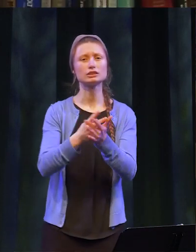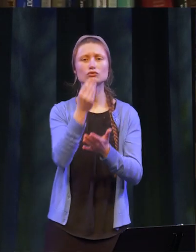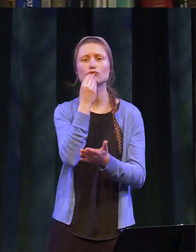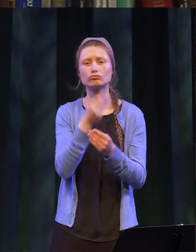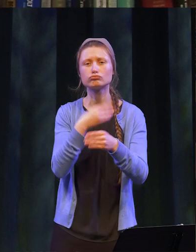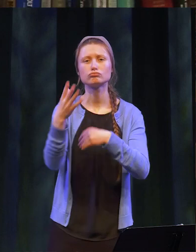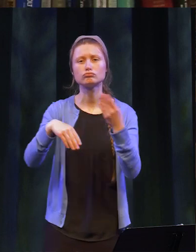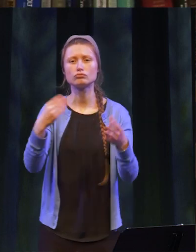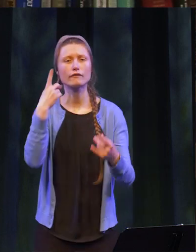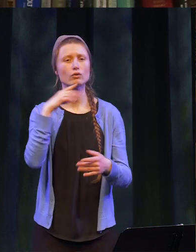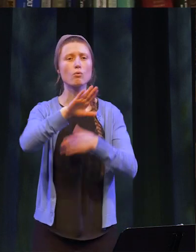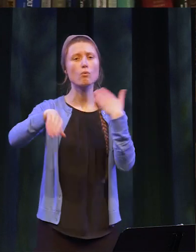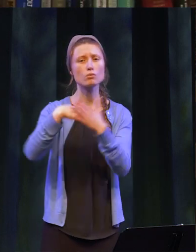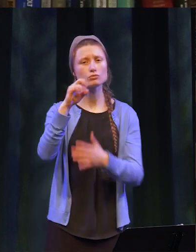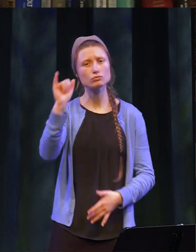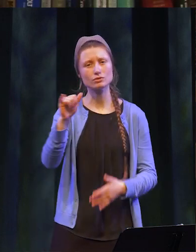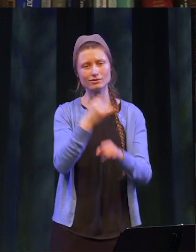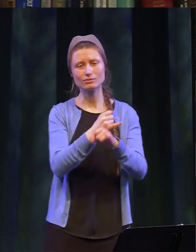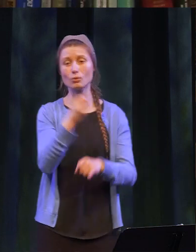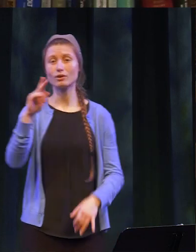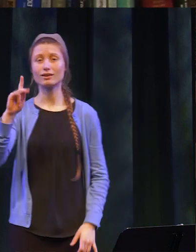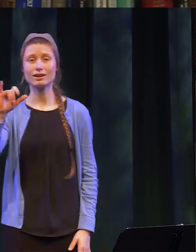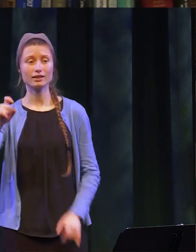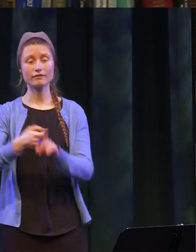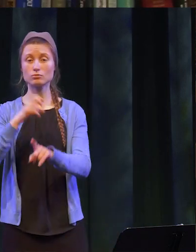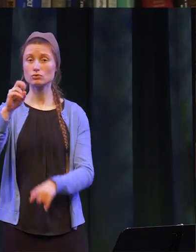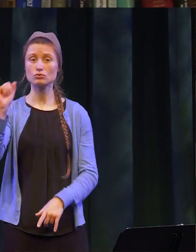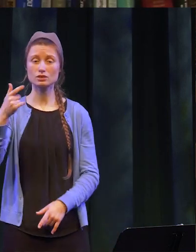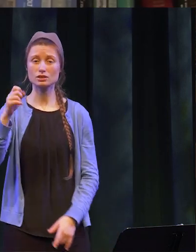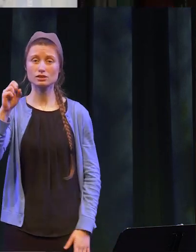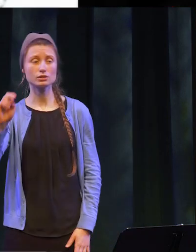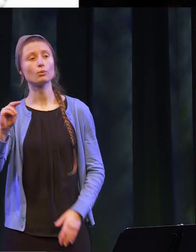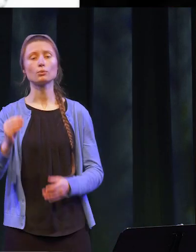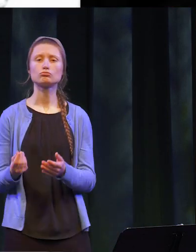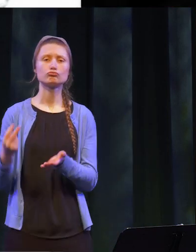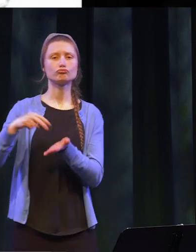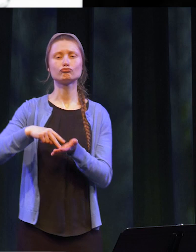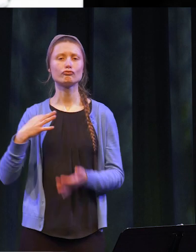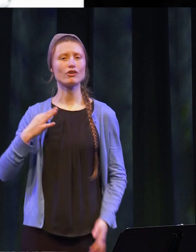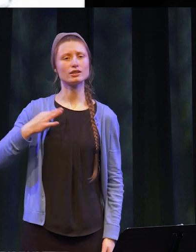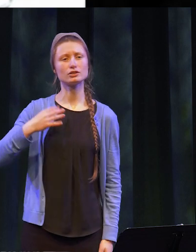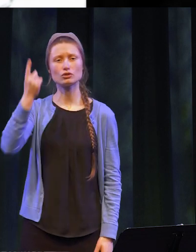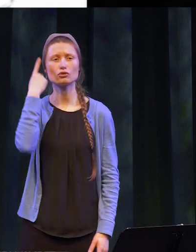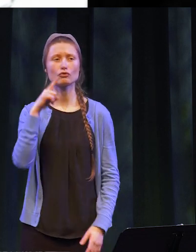for all SUNY campuses. Or Kaylee Haasrath of SUNY Geneseo who stepped up as a student volunteer